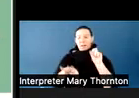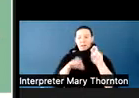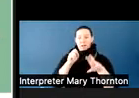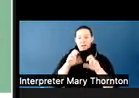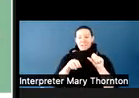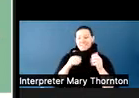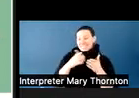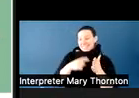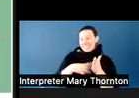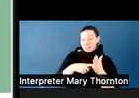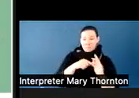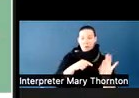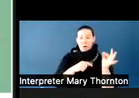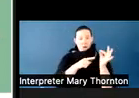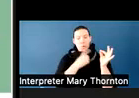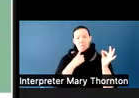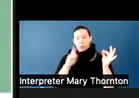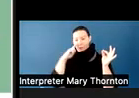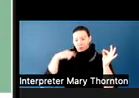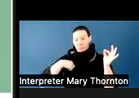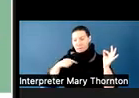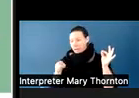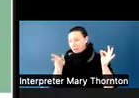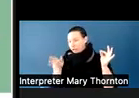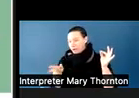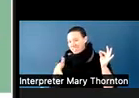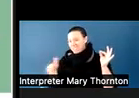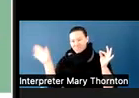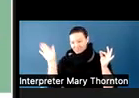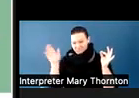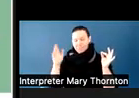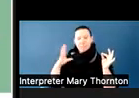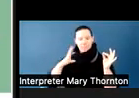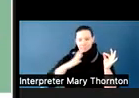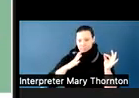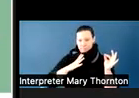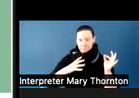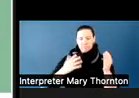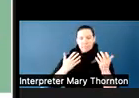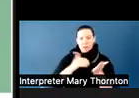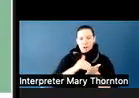And then also including on the autism spectrum that what will work for one one autistic student